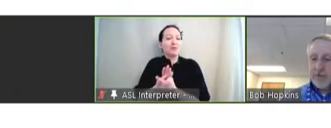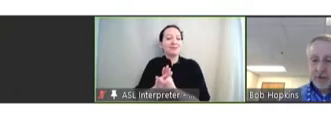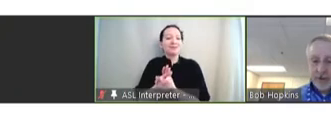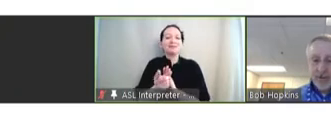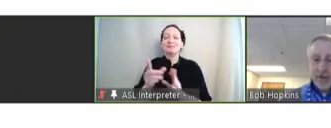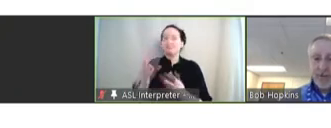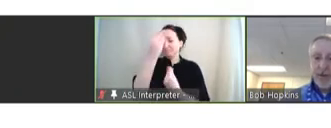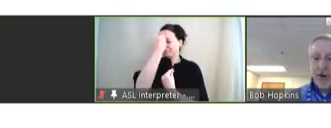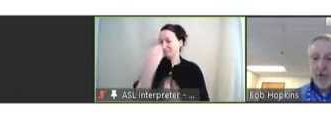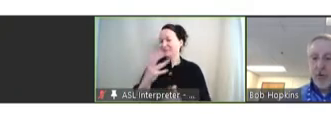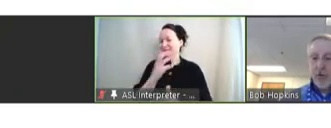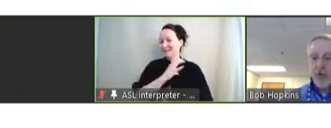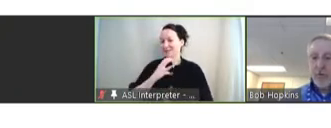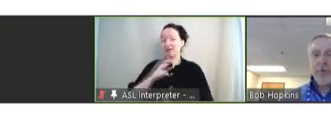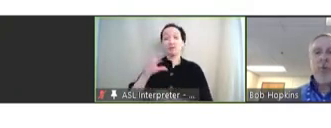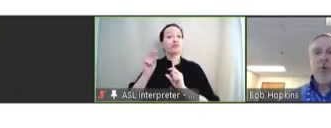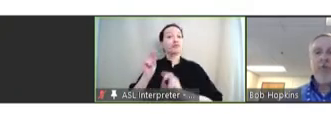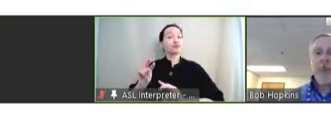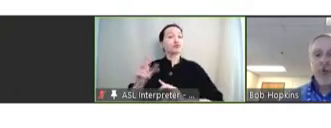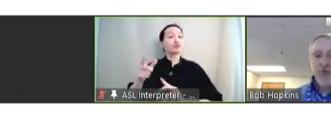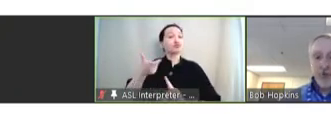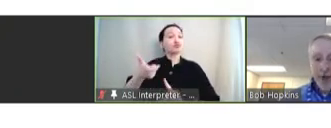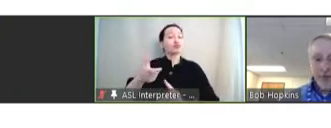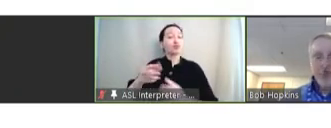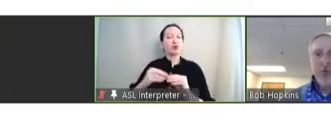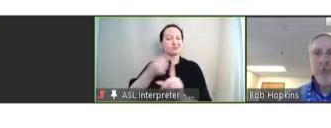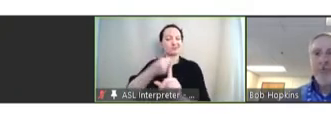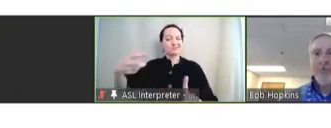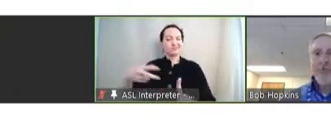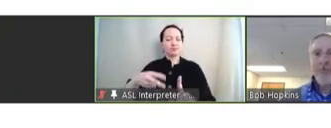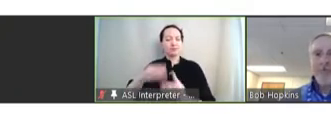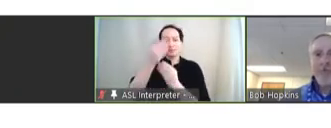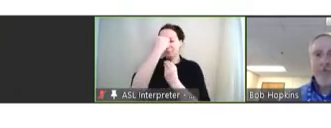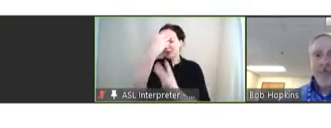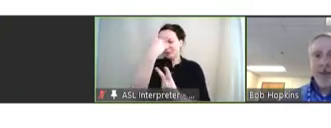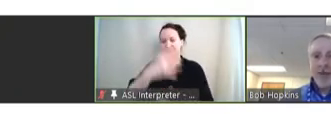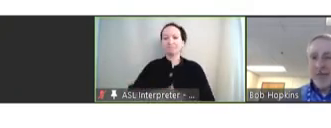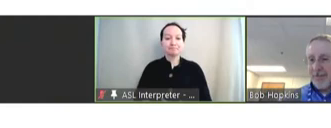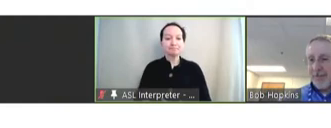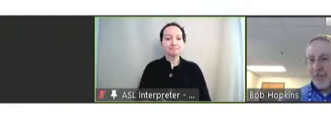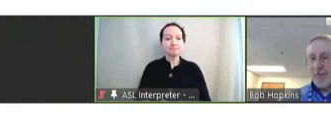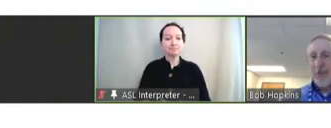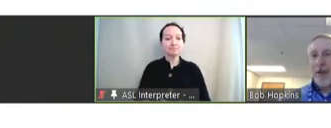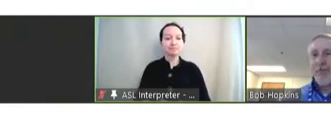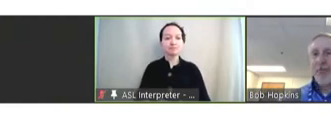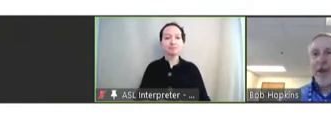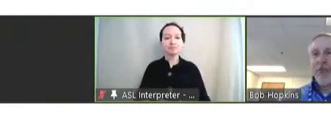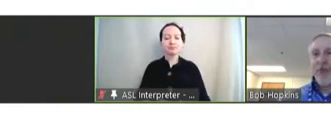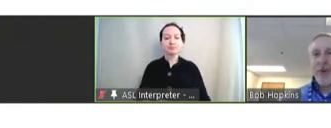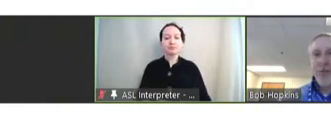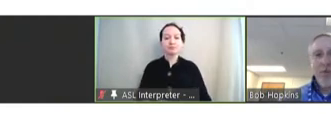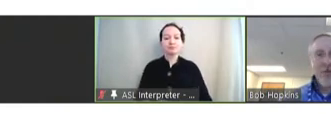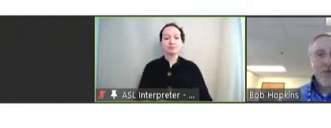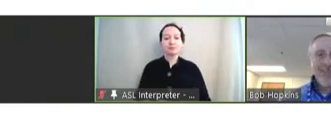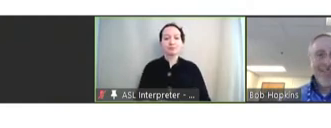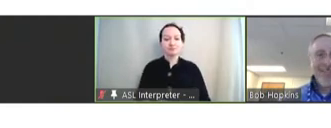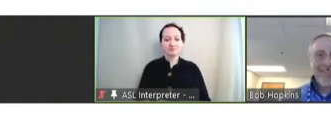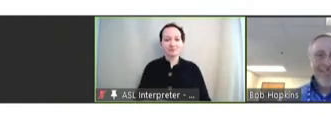give the committee and our viewers a bit more information about you. .